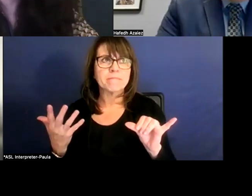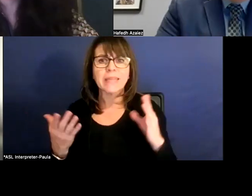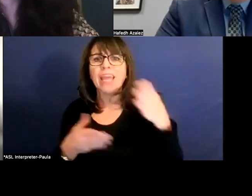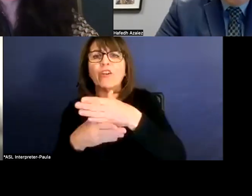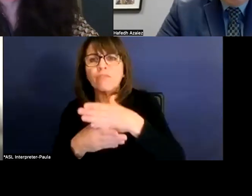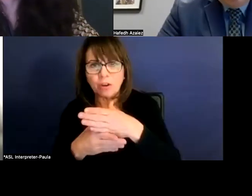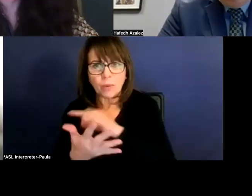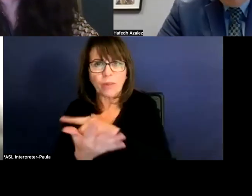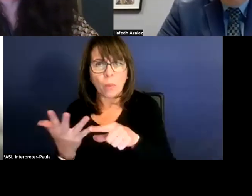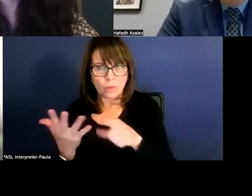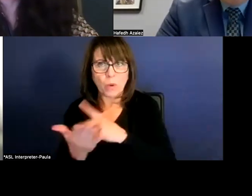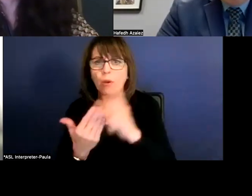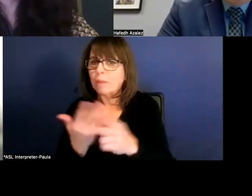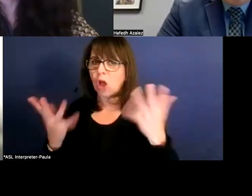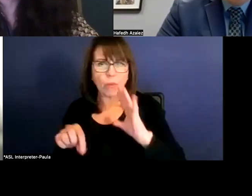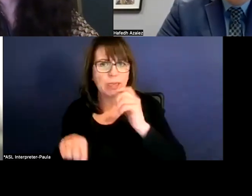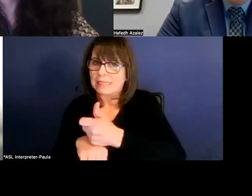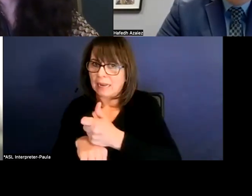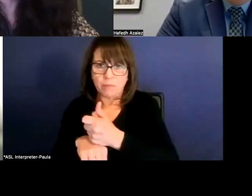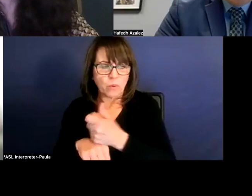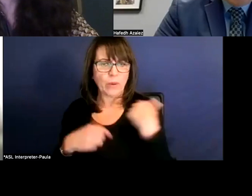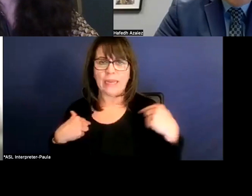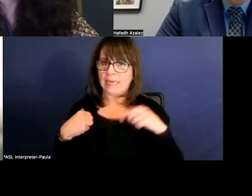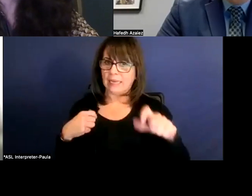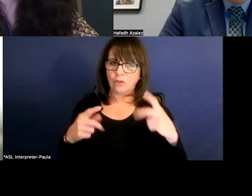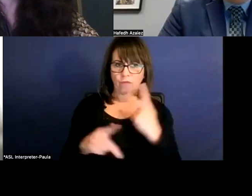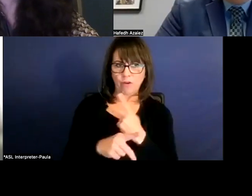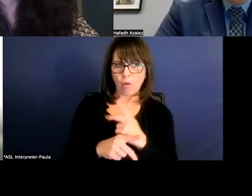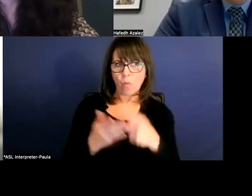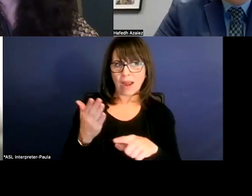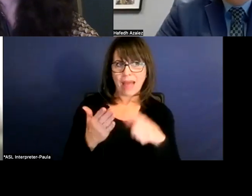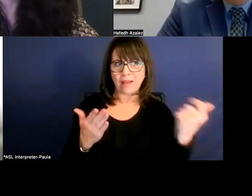Does that make sense? We wanna try to figure out what our option we have before we can touch those kind of programs.